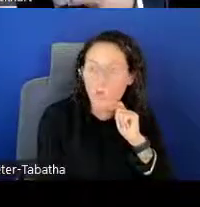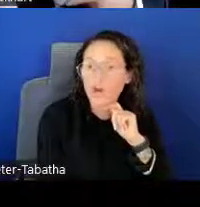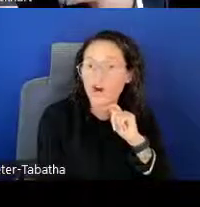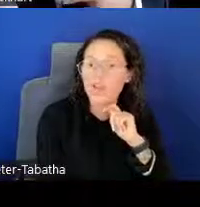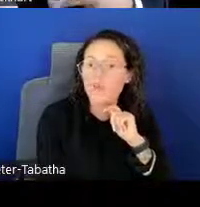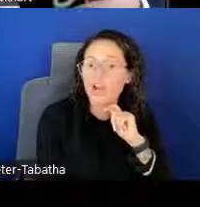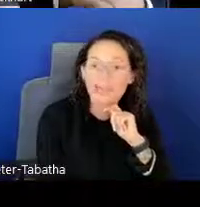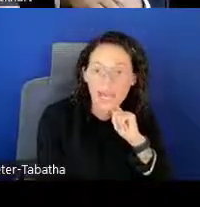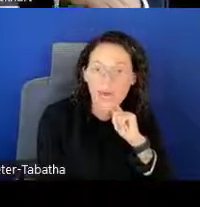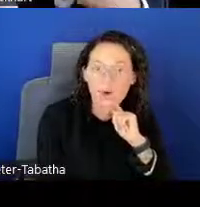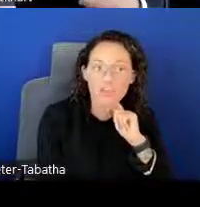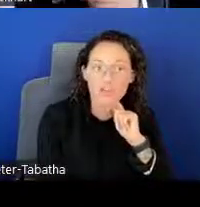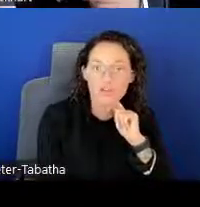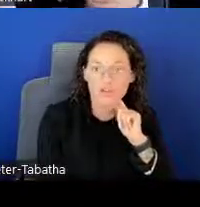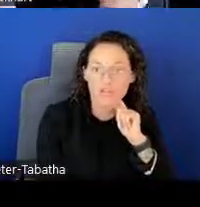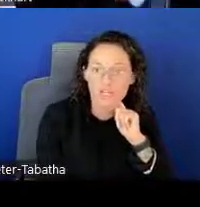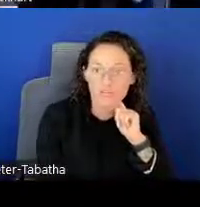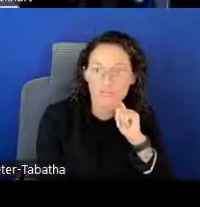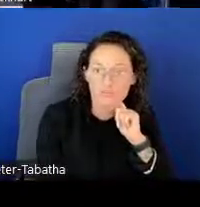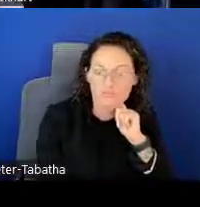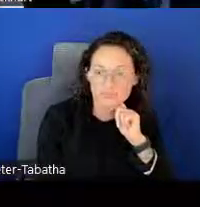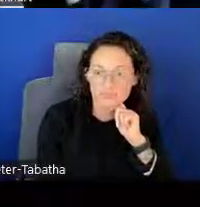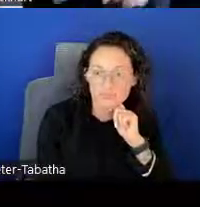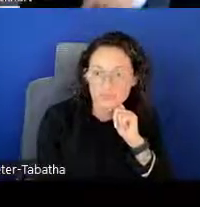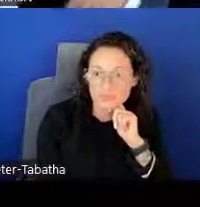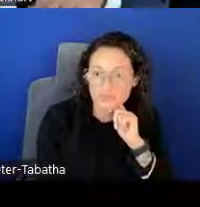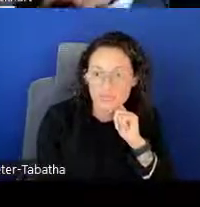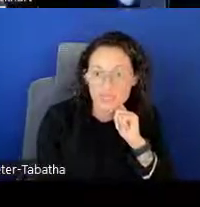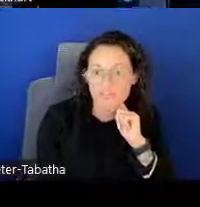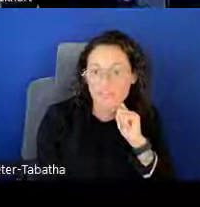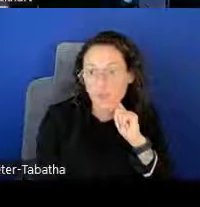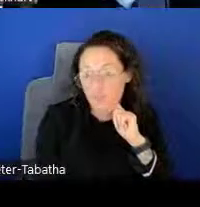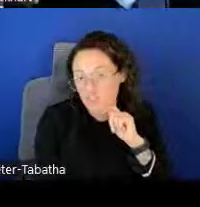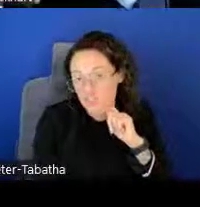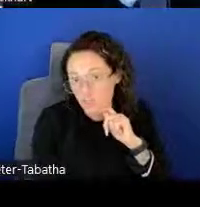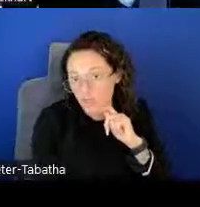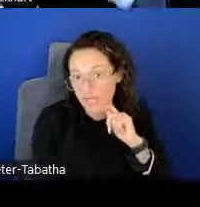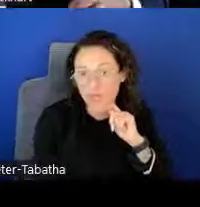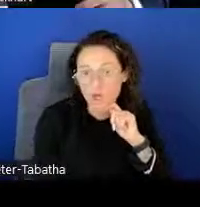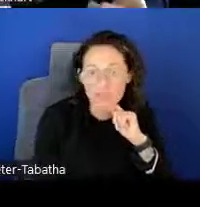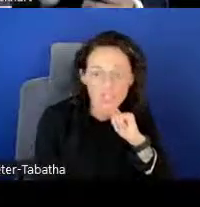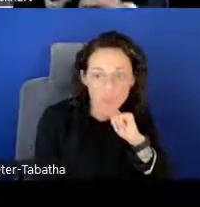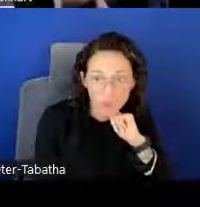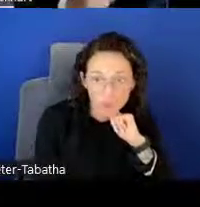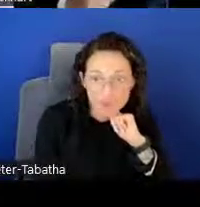Where are you right now within your career? If you have short and long-term goals,